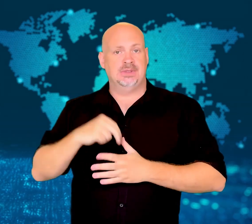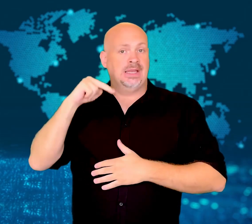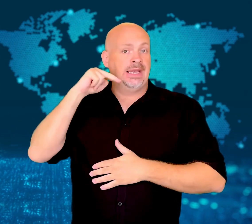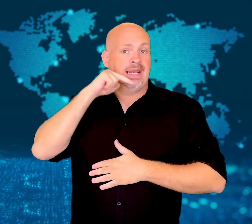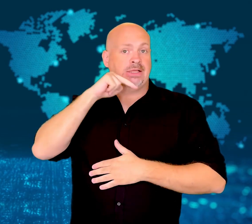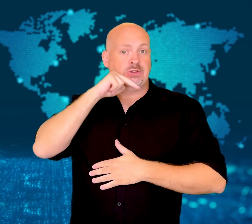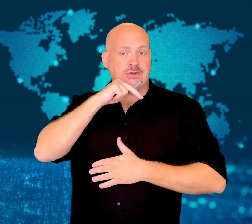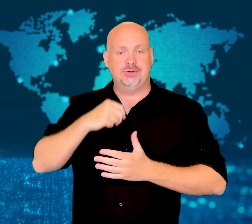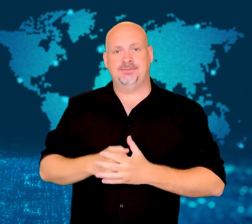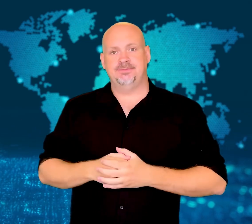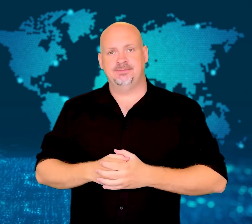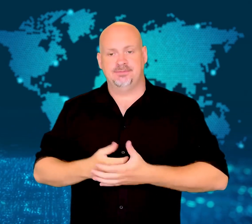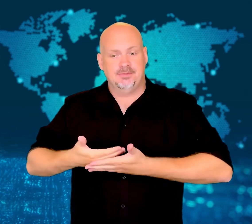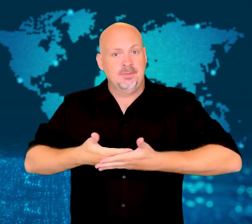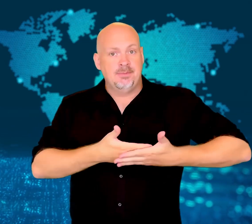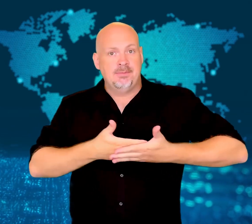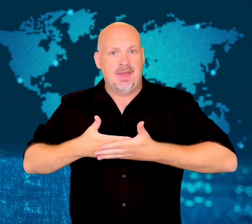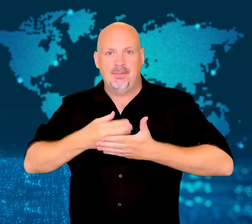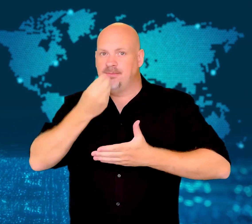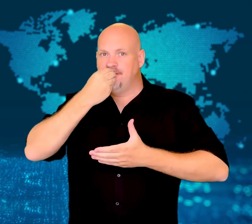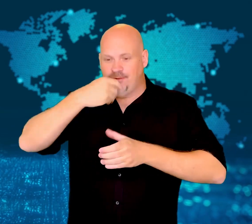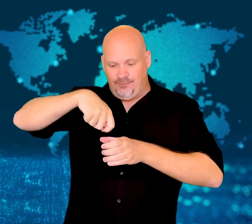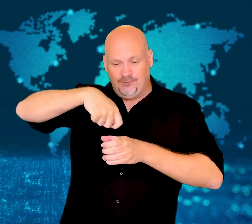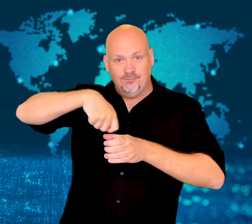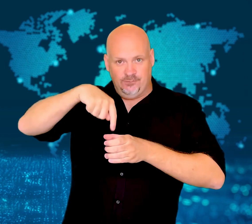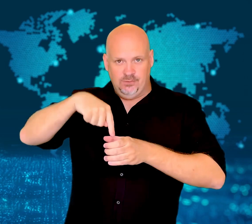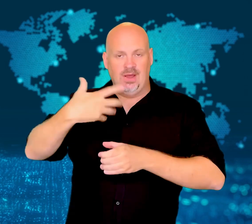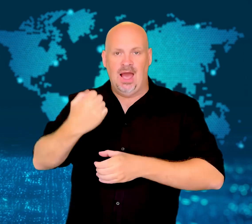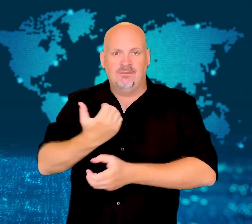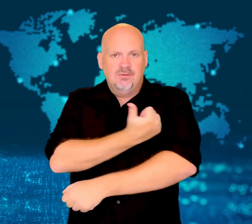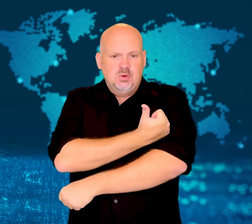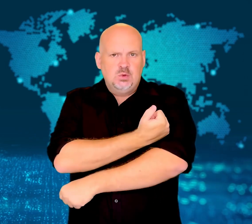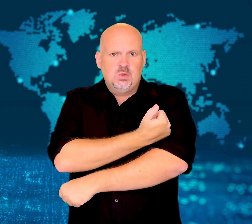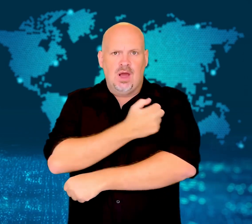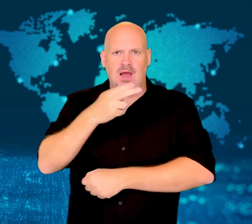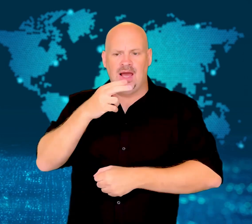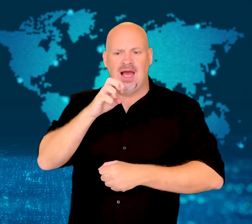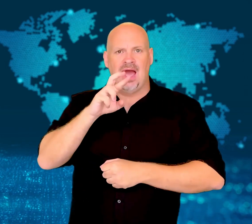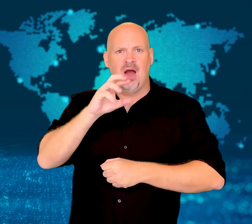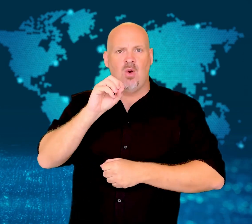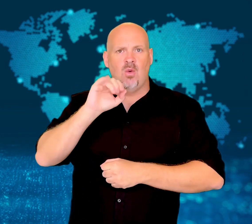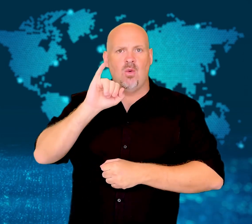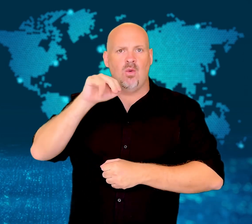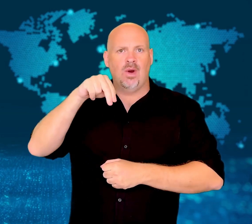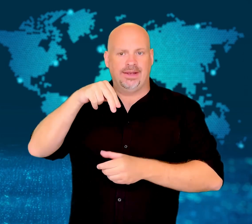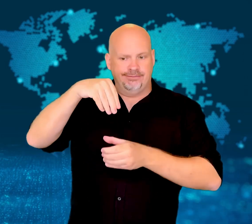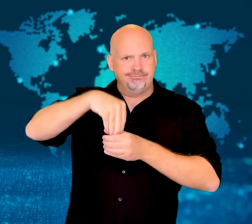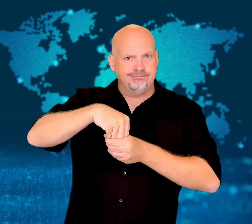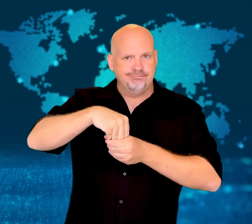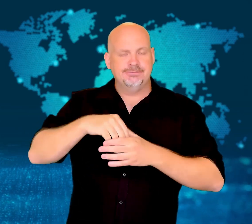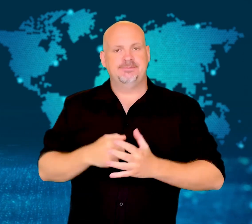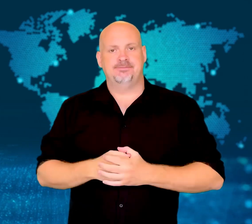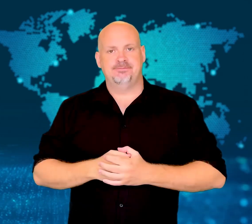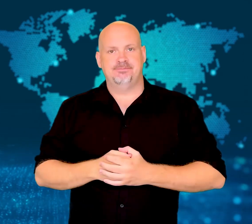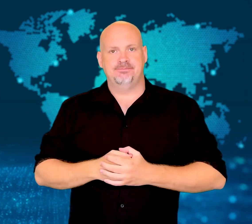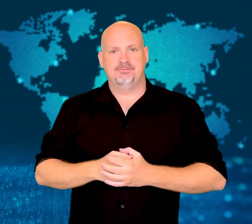Heroin found in baby food.